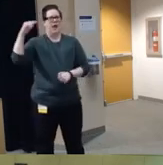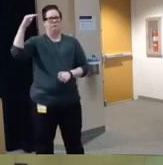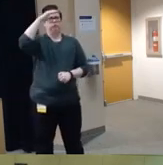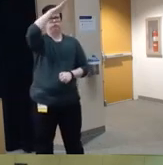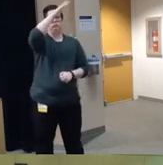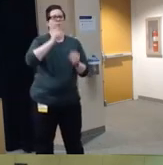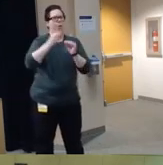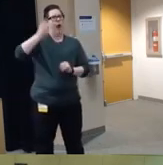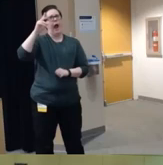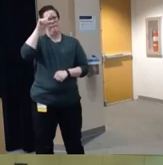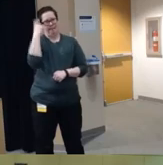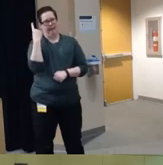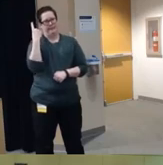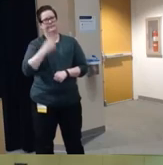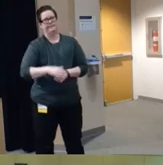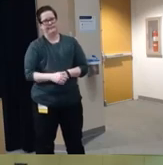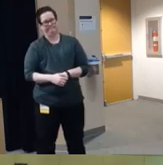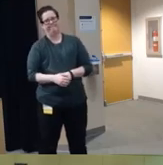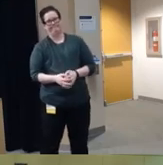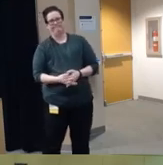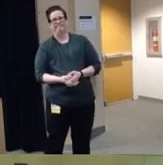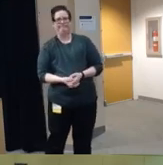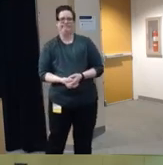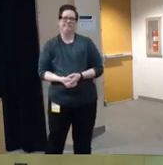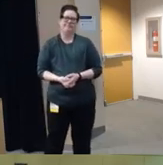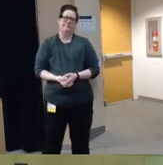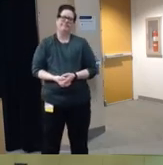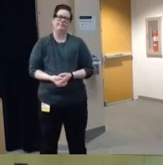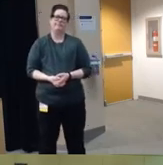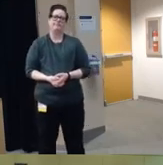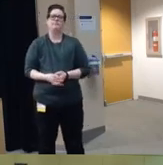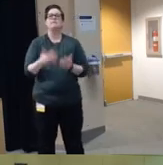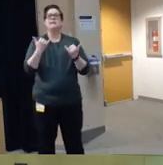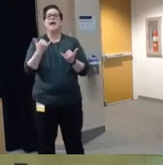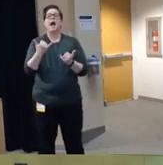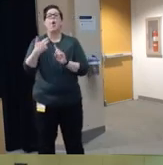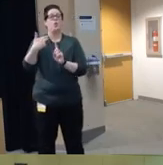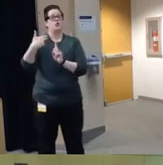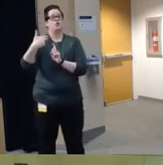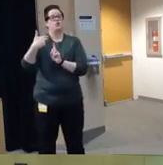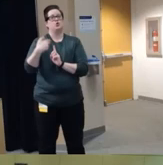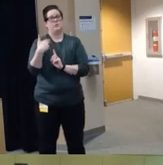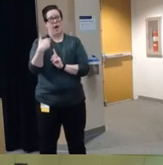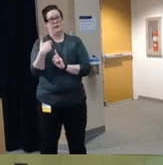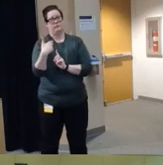youth in the US this is the suicide firearm fatality rate um for youth between the ages